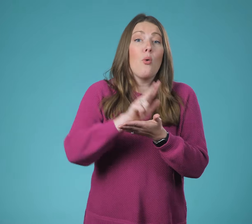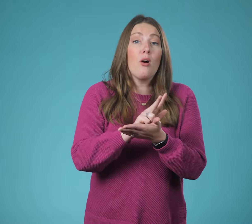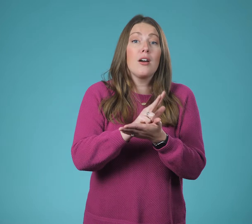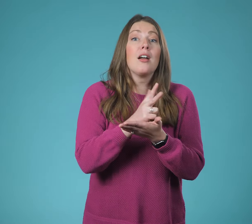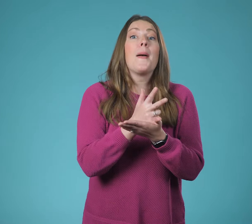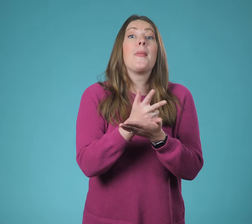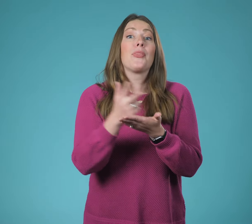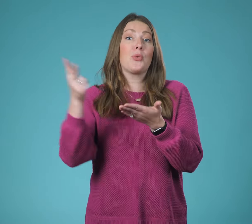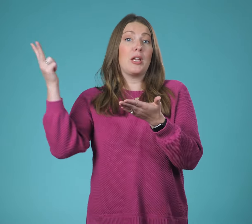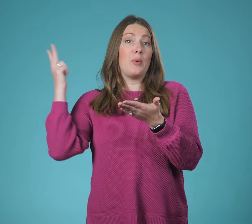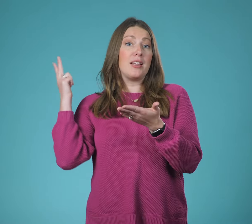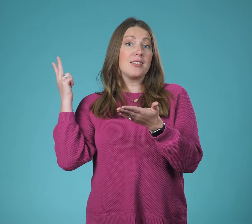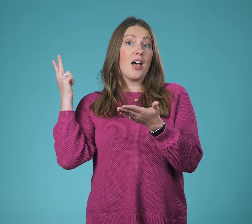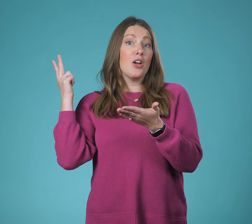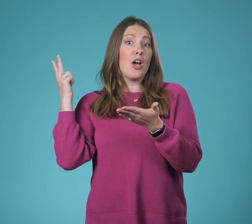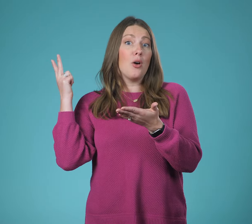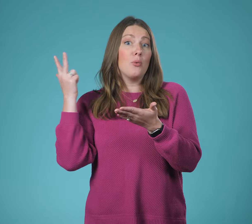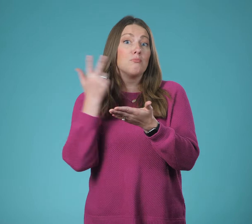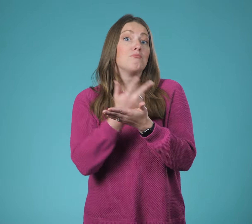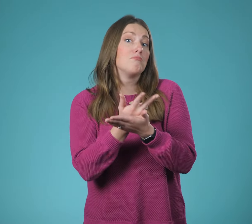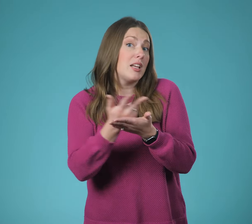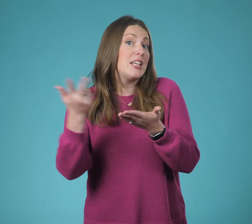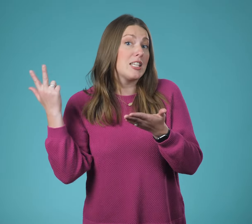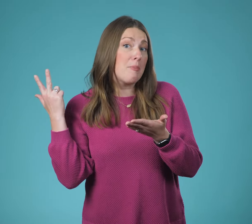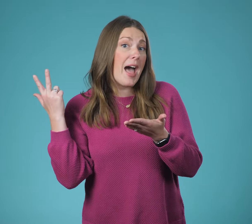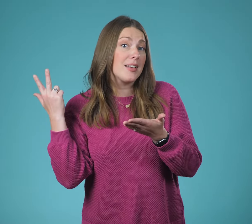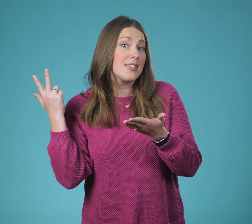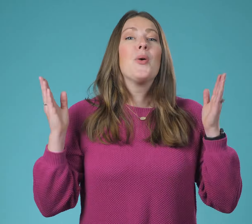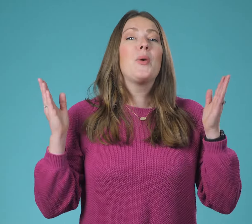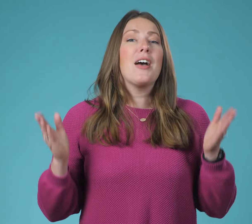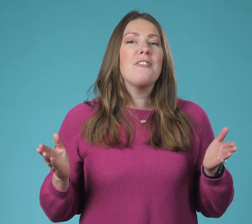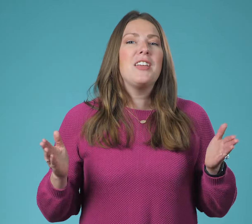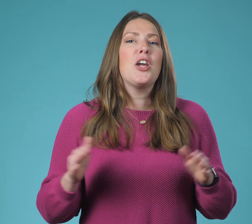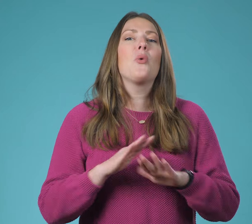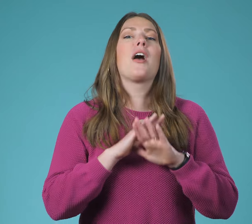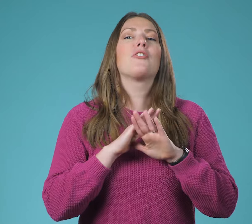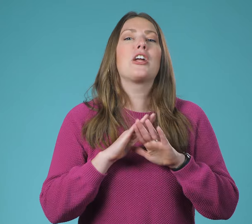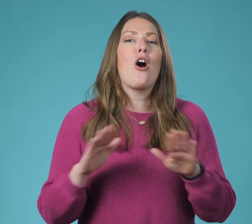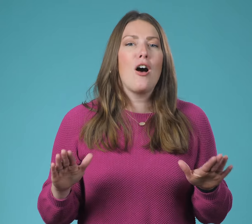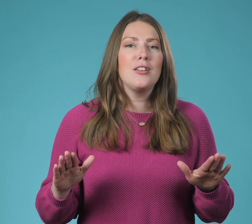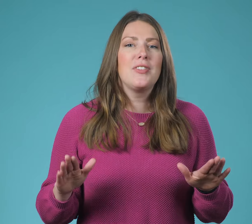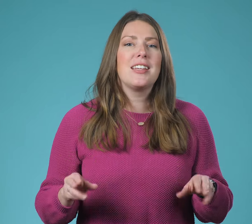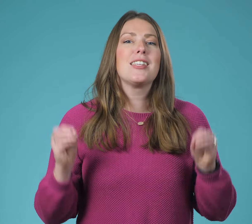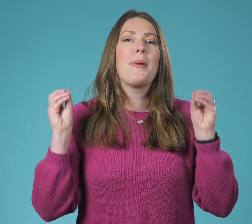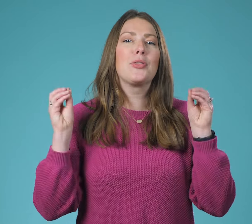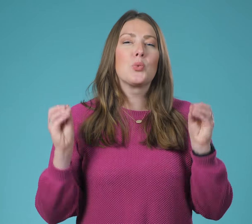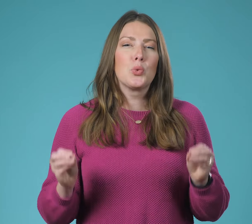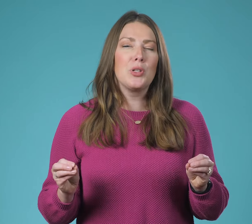or three weeks ago into the past we have a video covering all of this about the rule